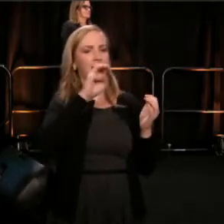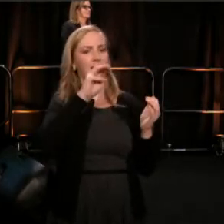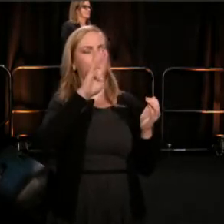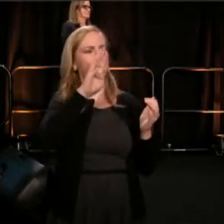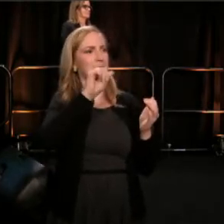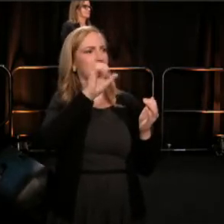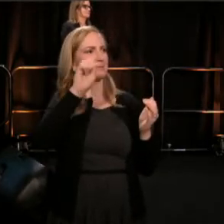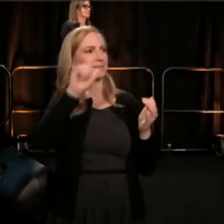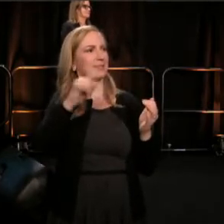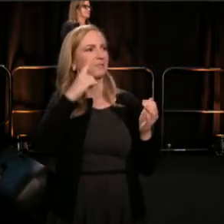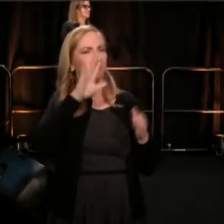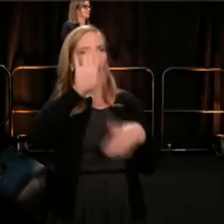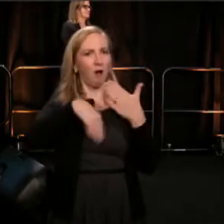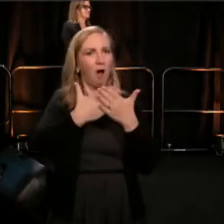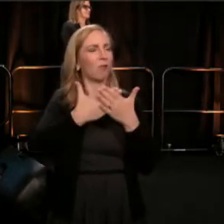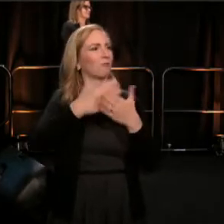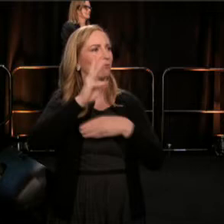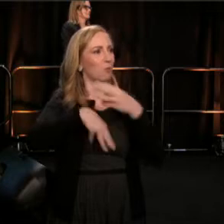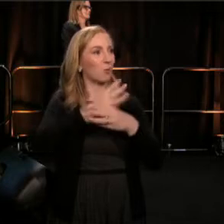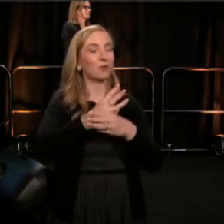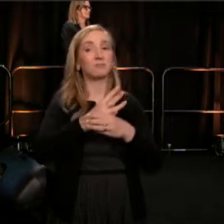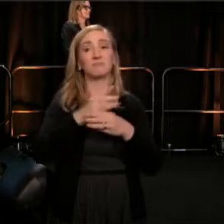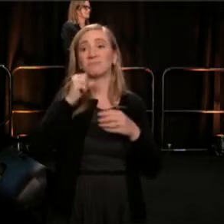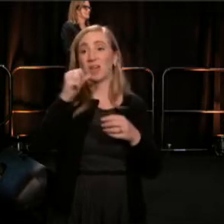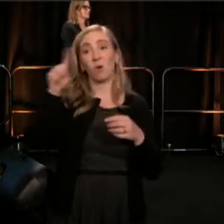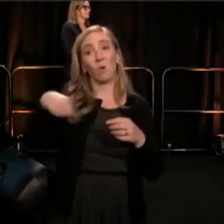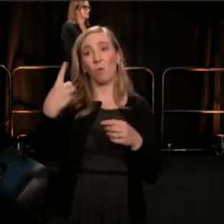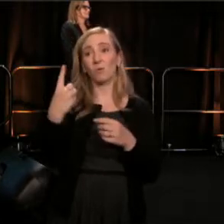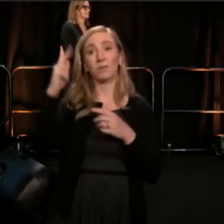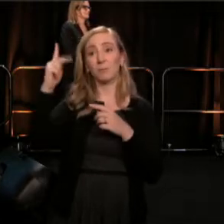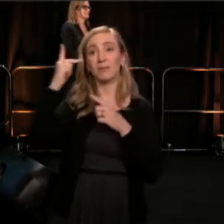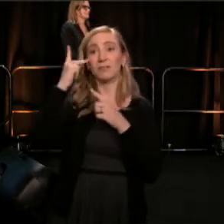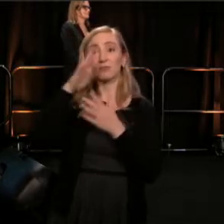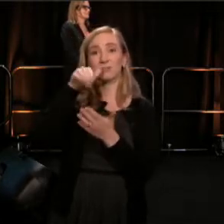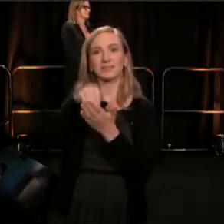(Megan) But this is not just a political center, it is also a major arts community.